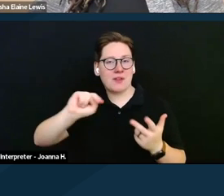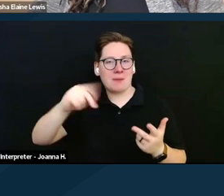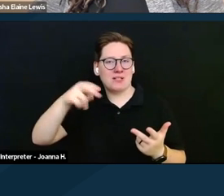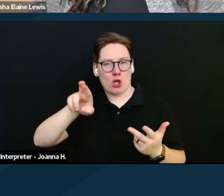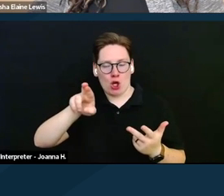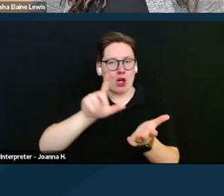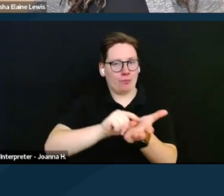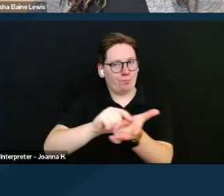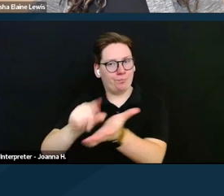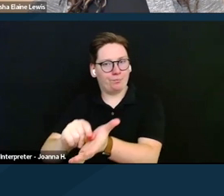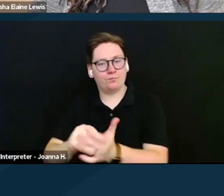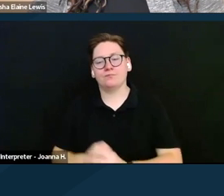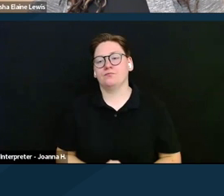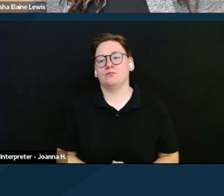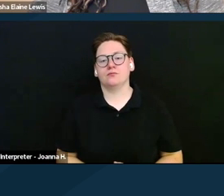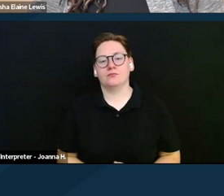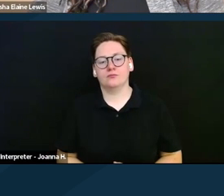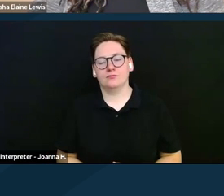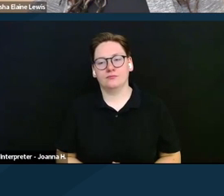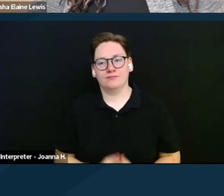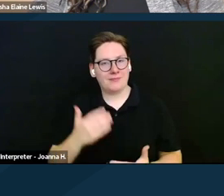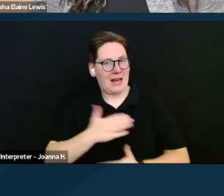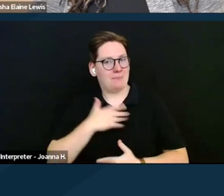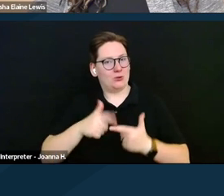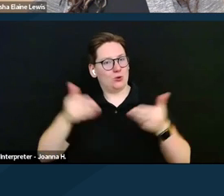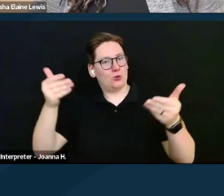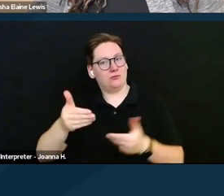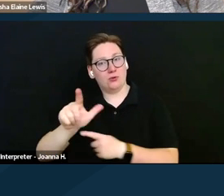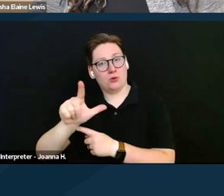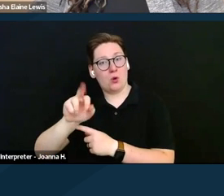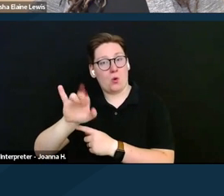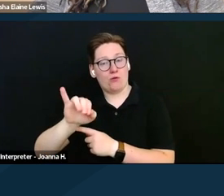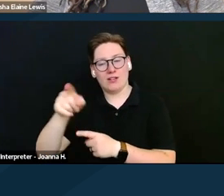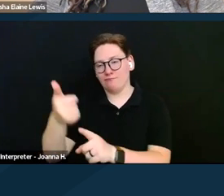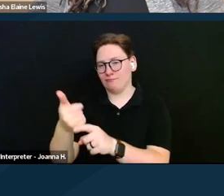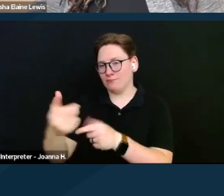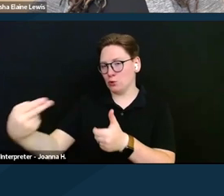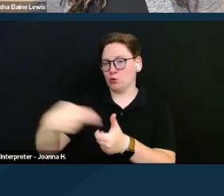And we're happy to introduce Lori who is joining us from the hospital.